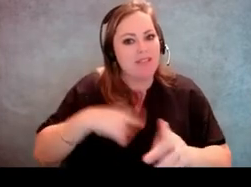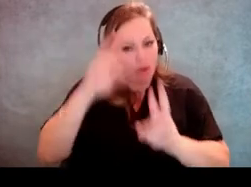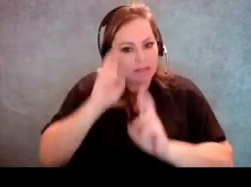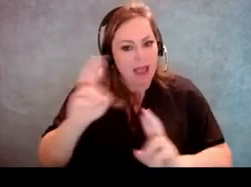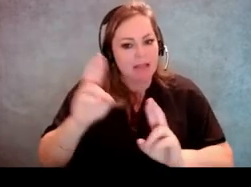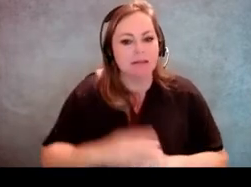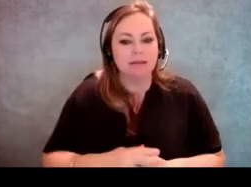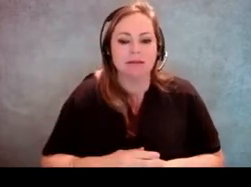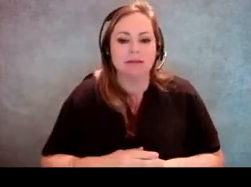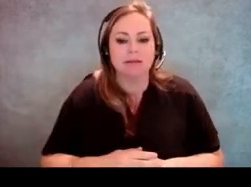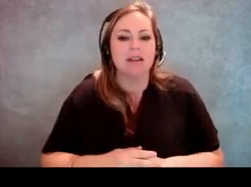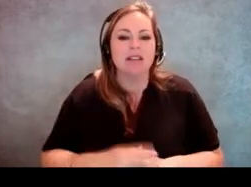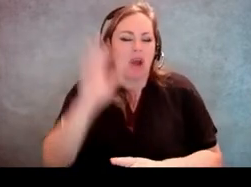So just something to think about.